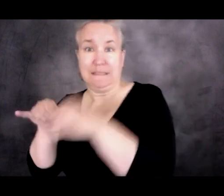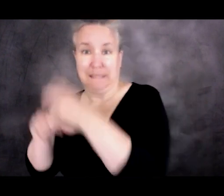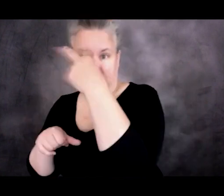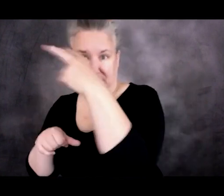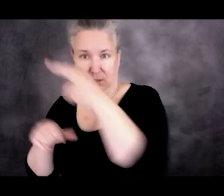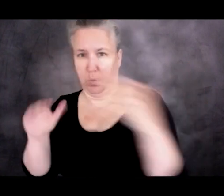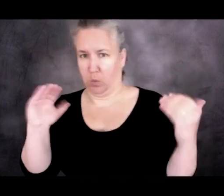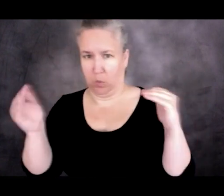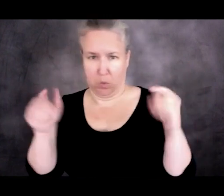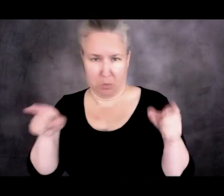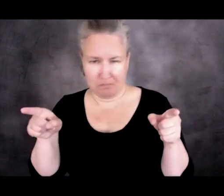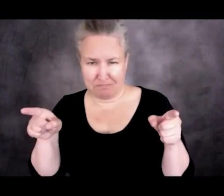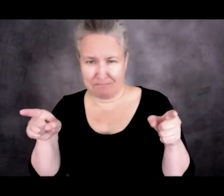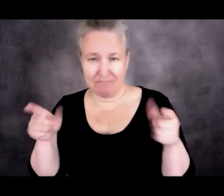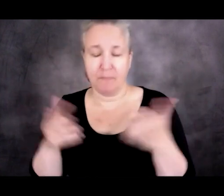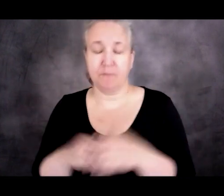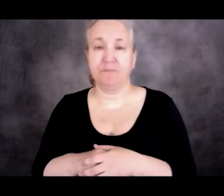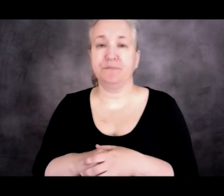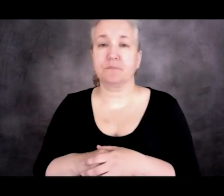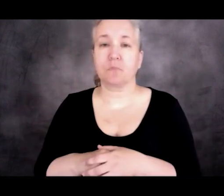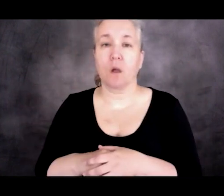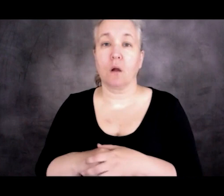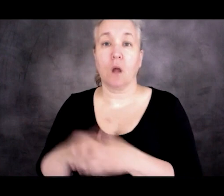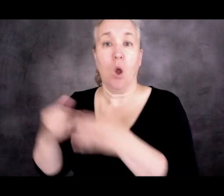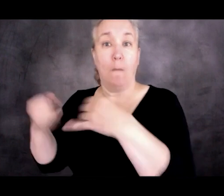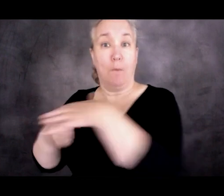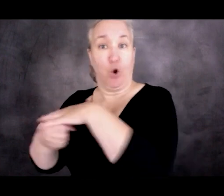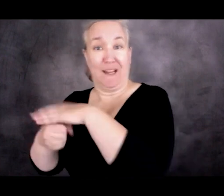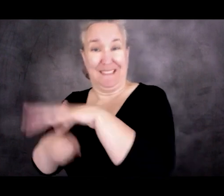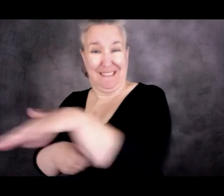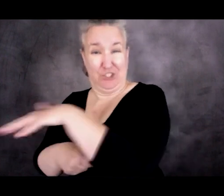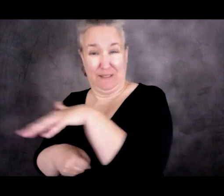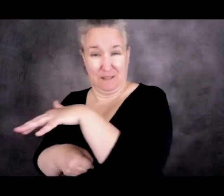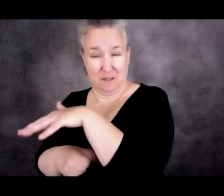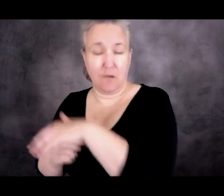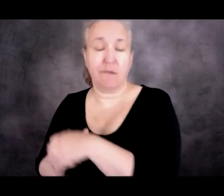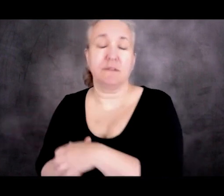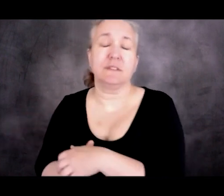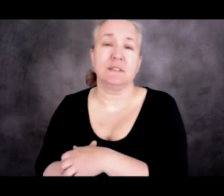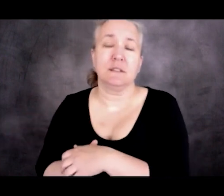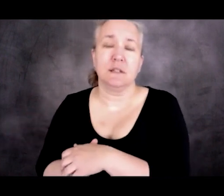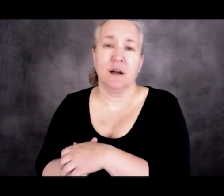The conditions on the border are,